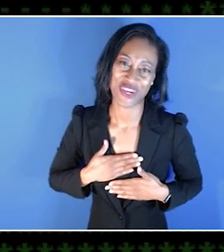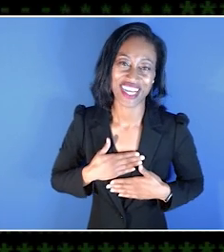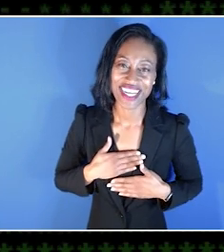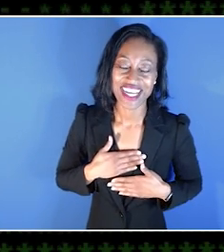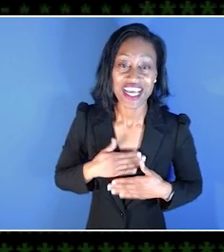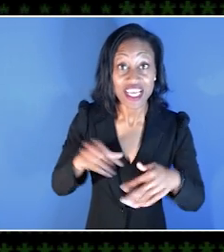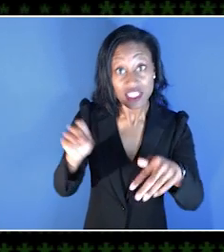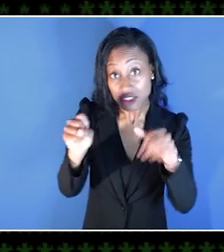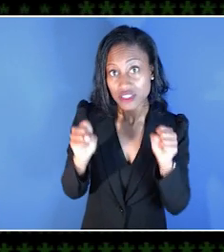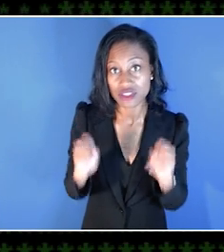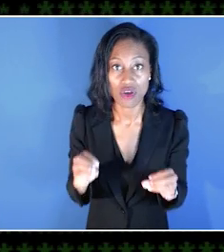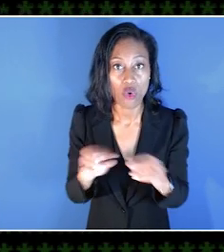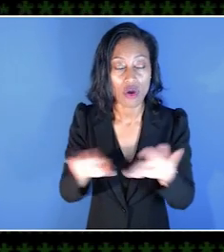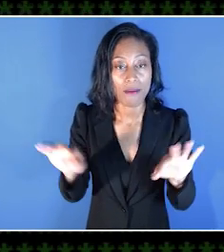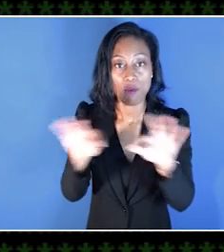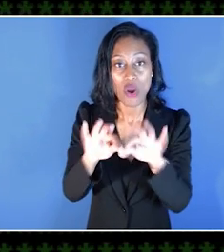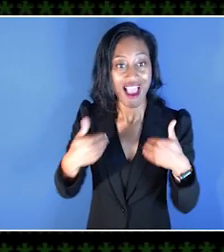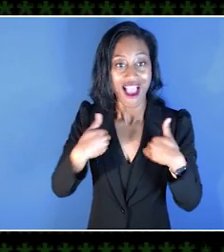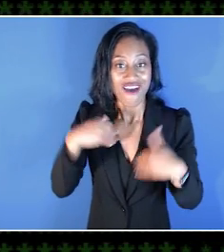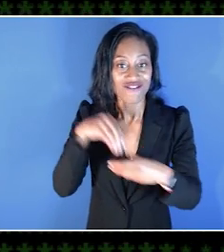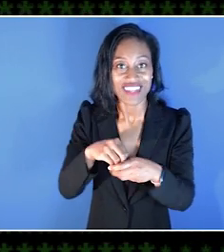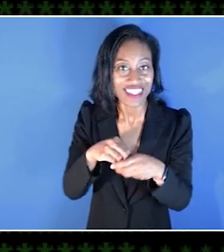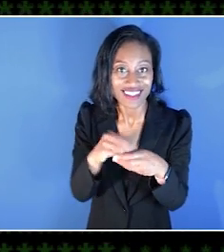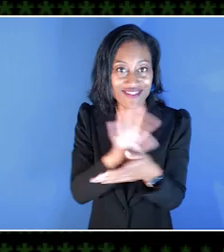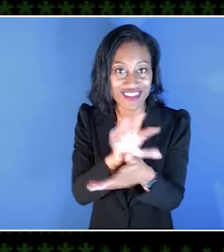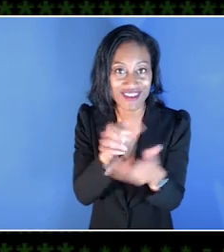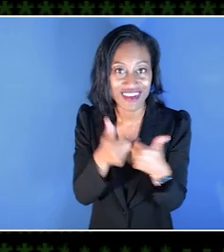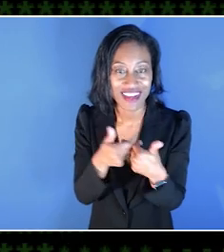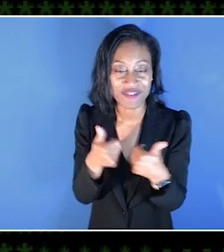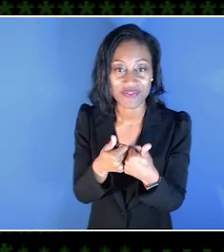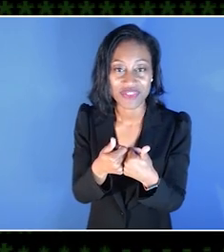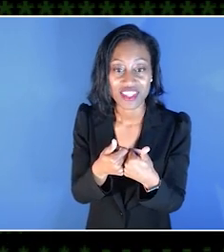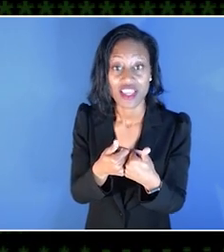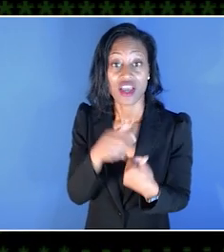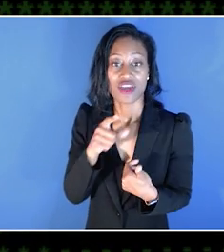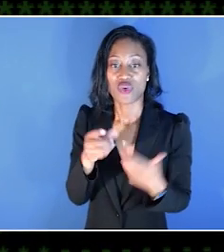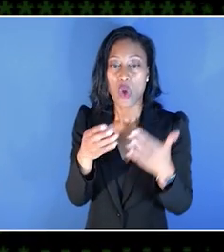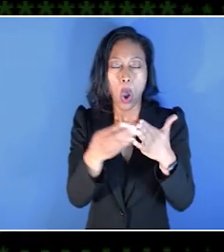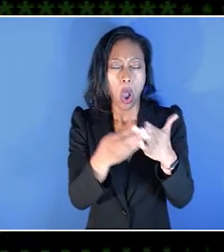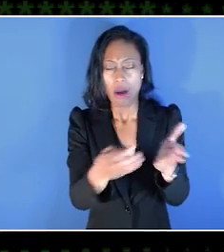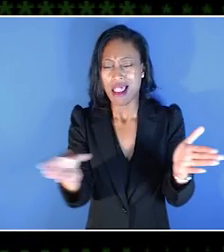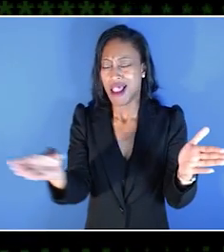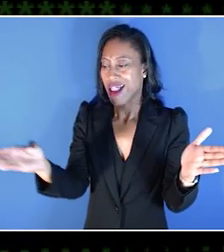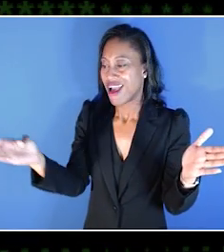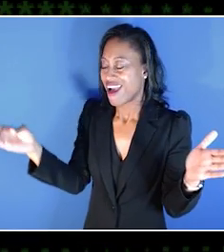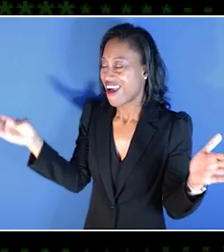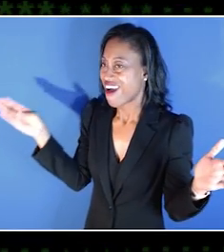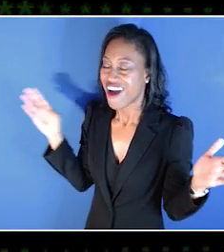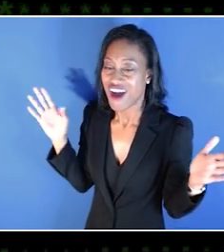It is so important to have that in video games, because you just open up the space even more to a world